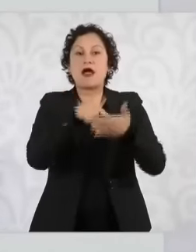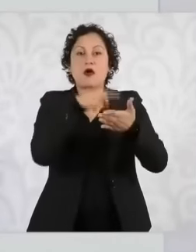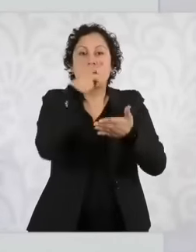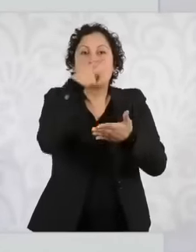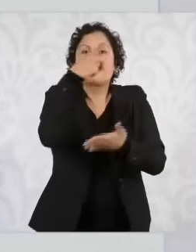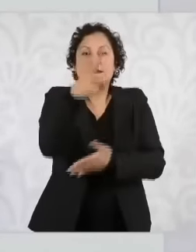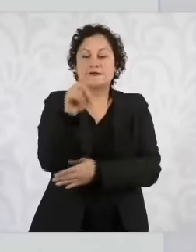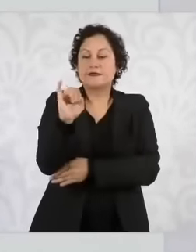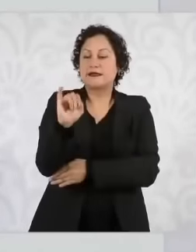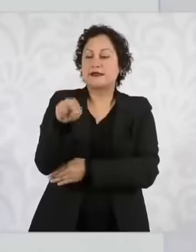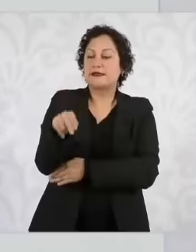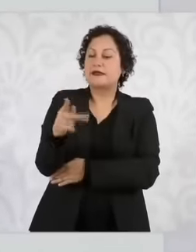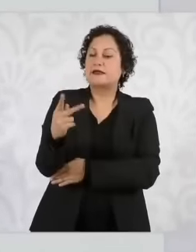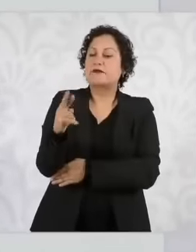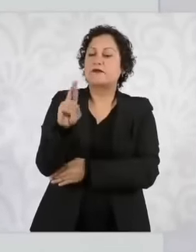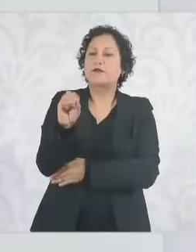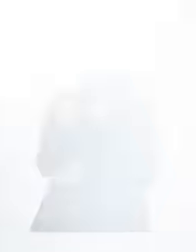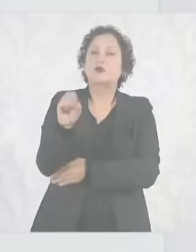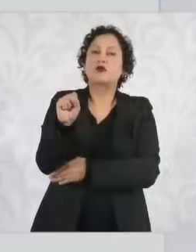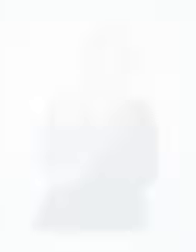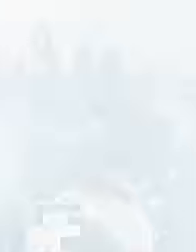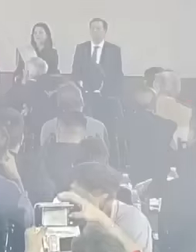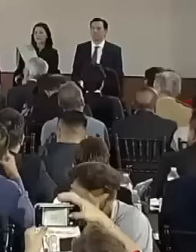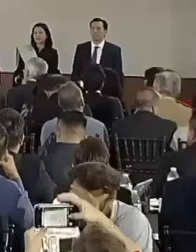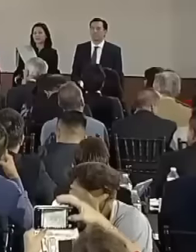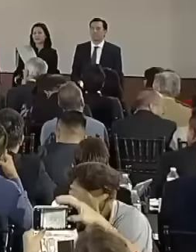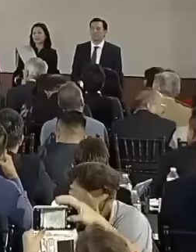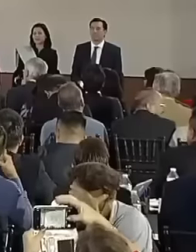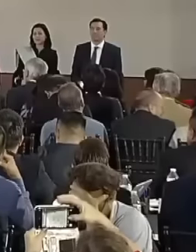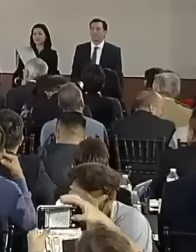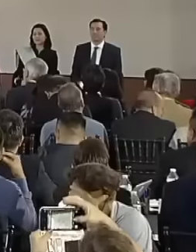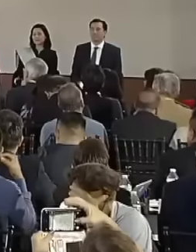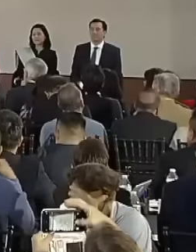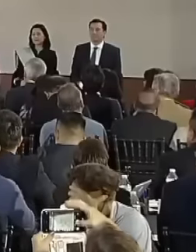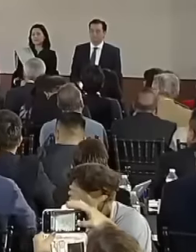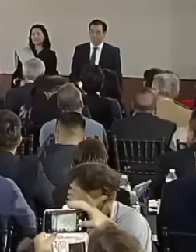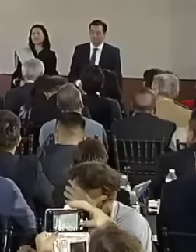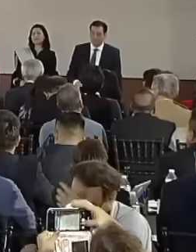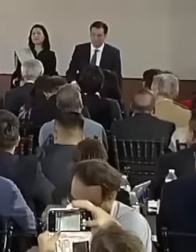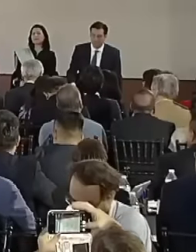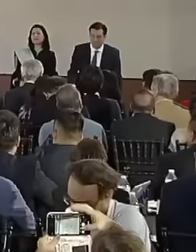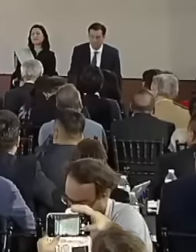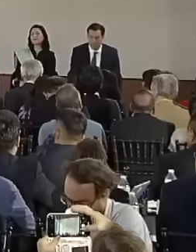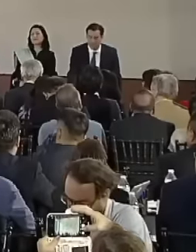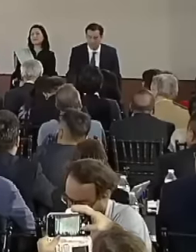very clear and forceful message to this group of judges who do not want to submit to the decisions of the